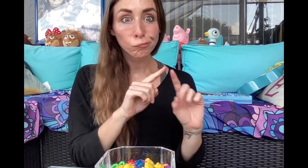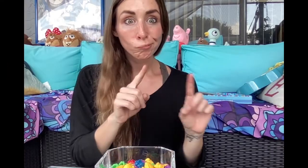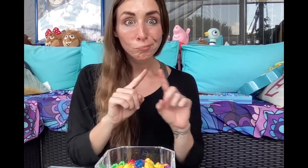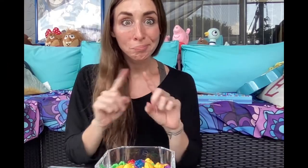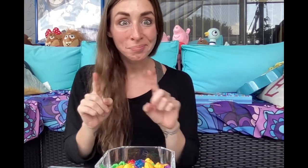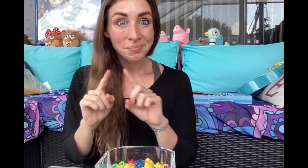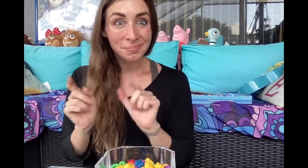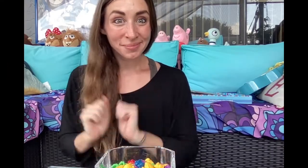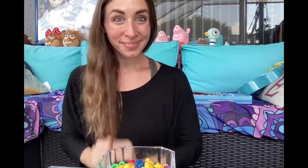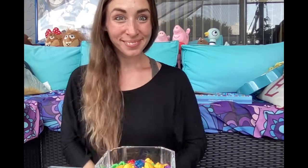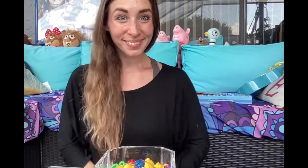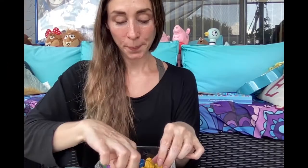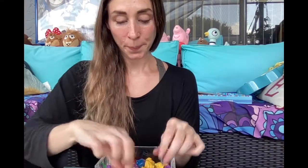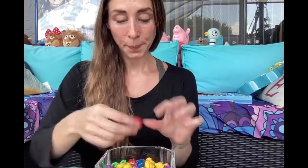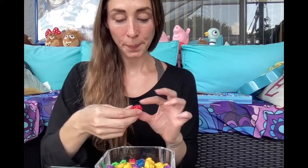Many different colored frogs!